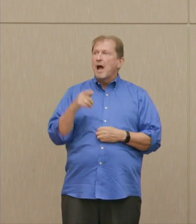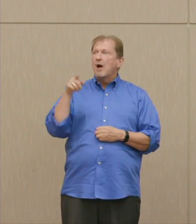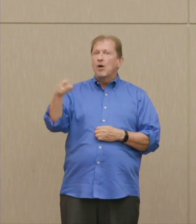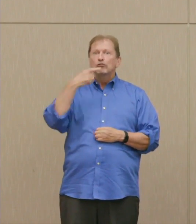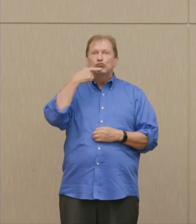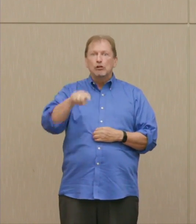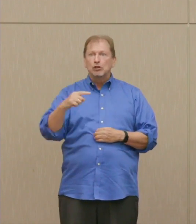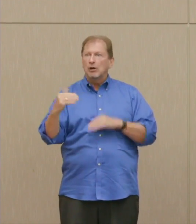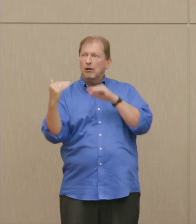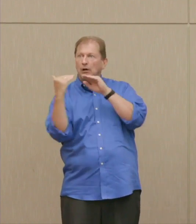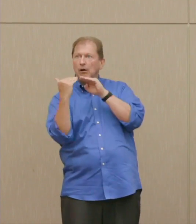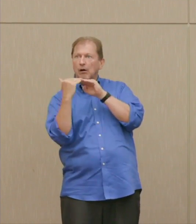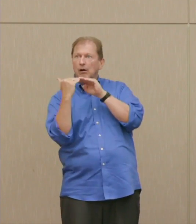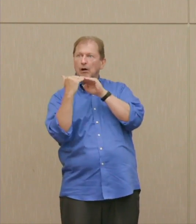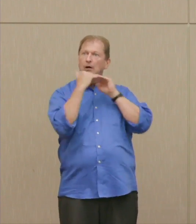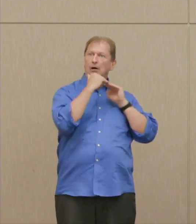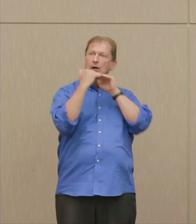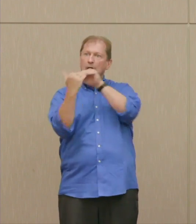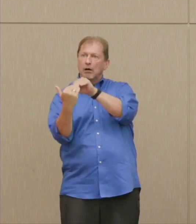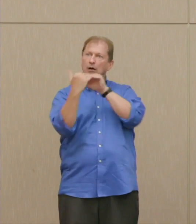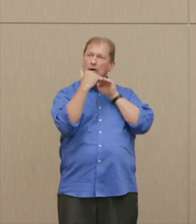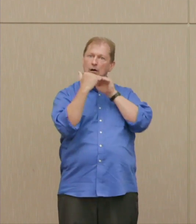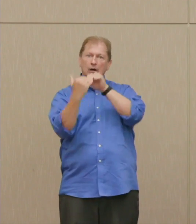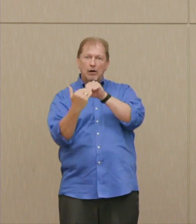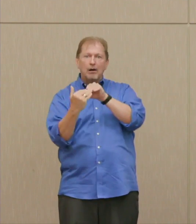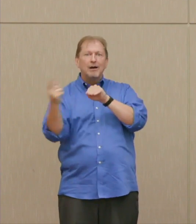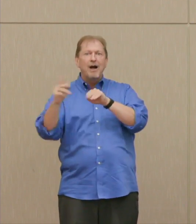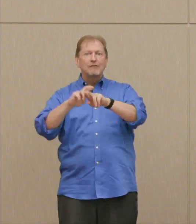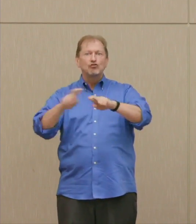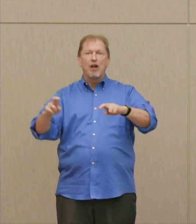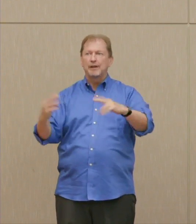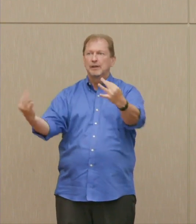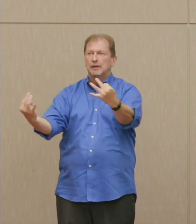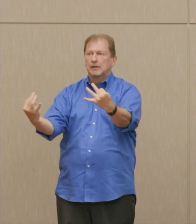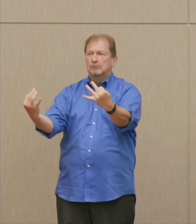Both sides are in the course, now, of spending something like a trillion dollars, in our